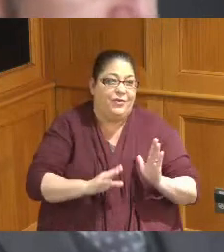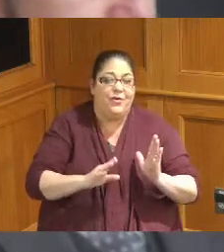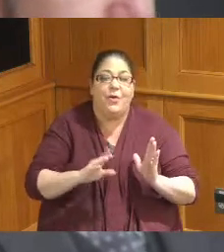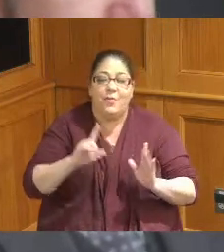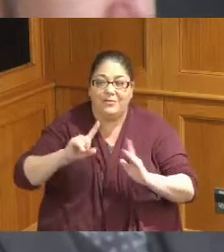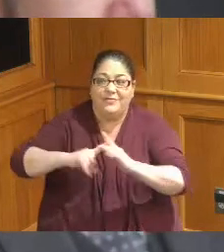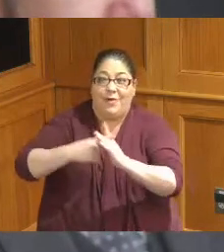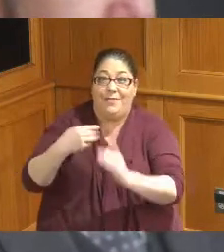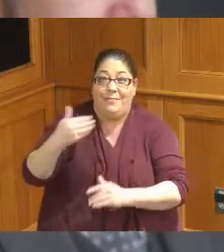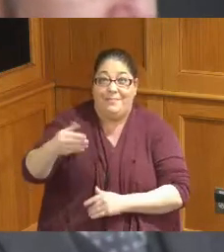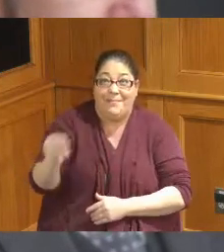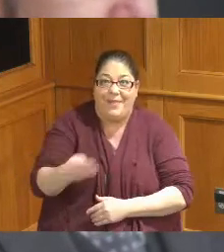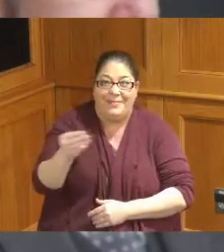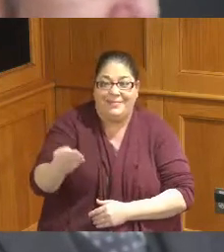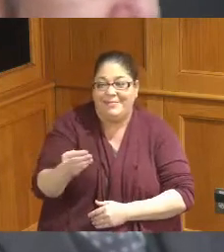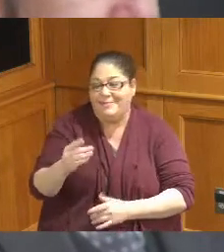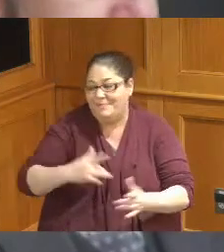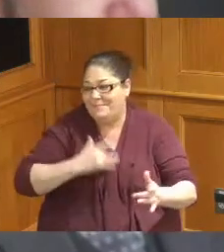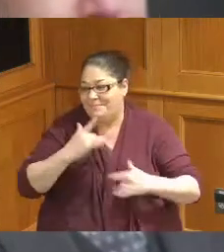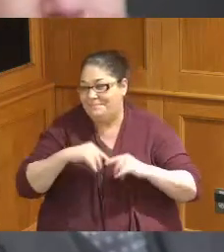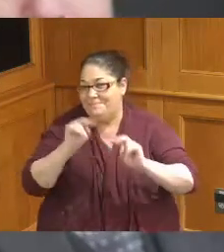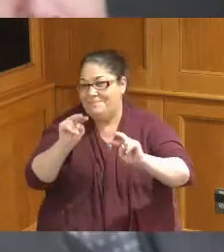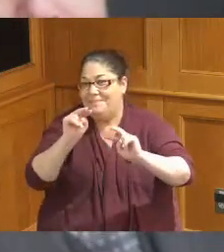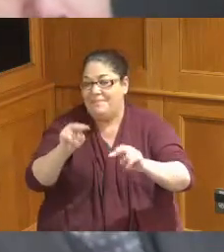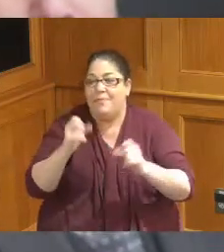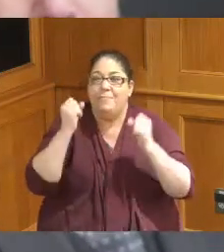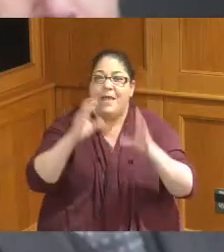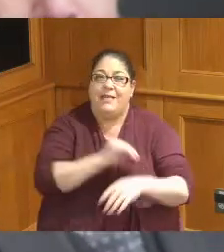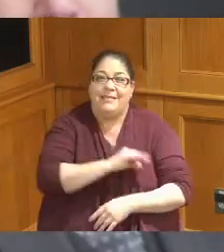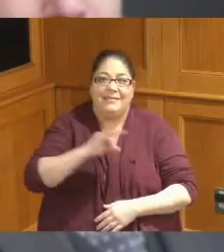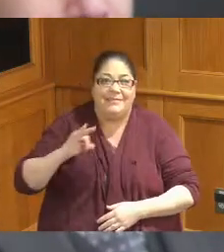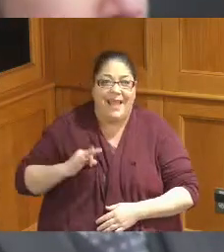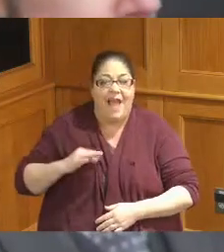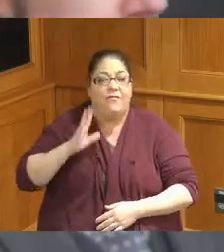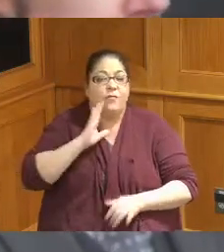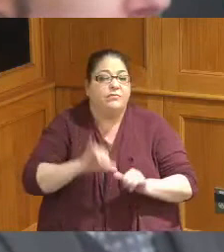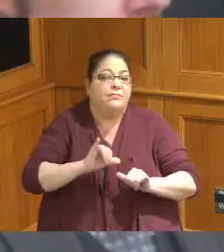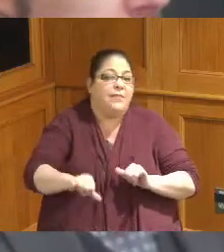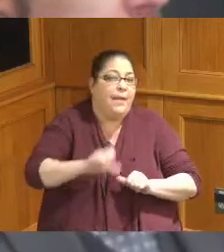board and I understand that a lot of the staff is sticking around to make sure things run smoothly